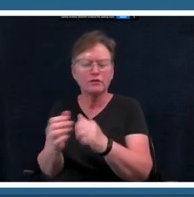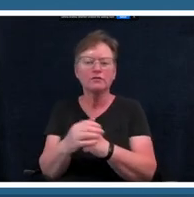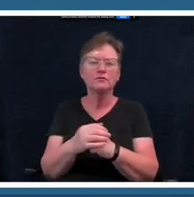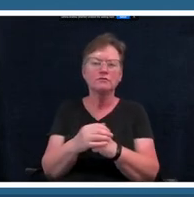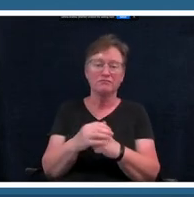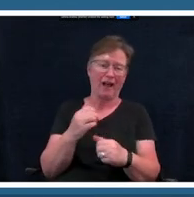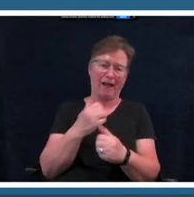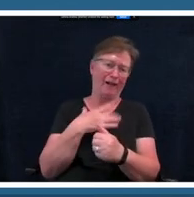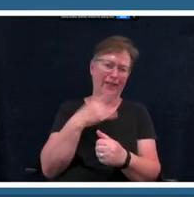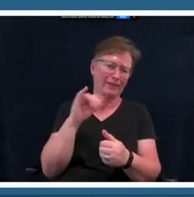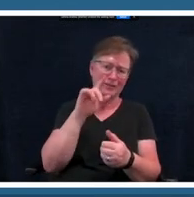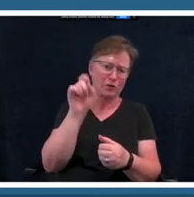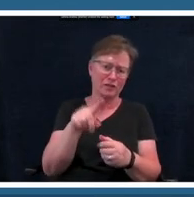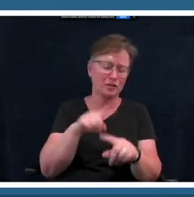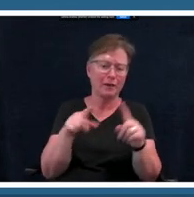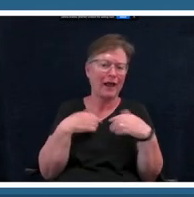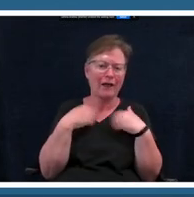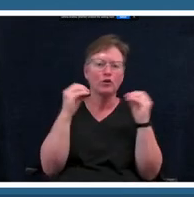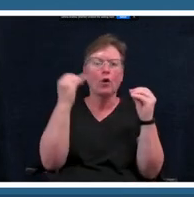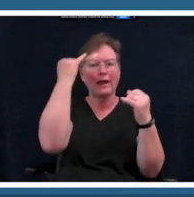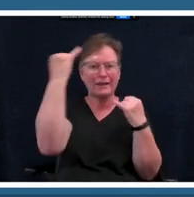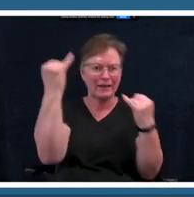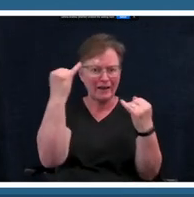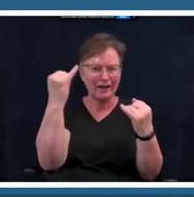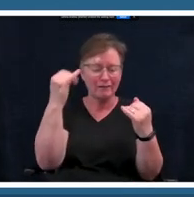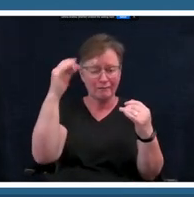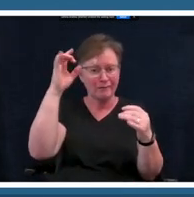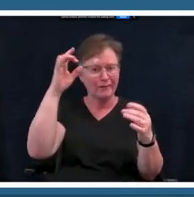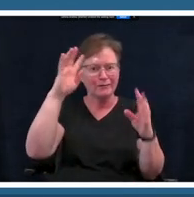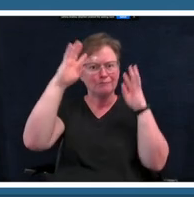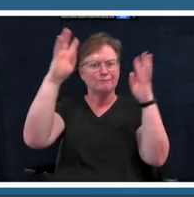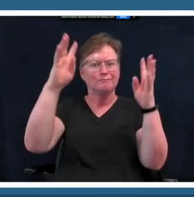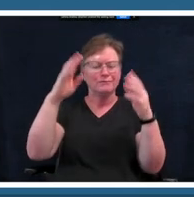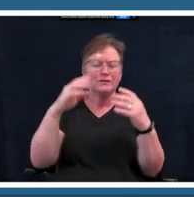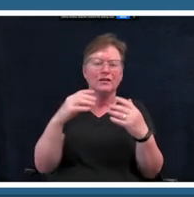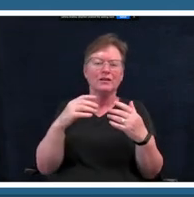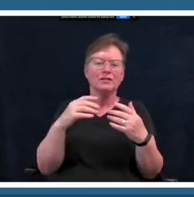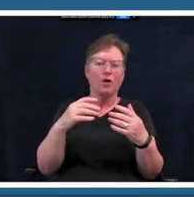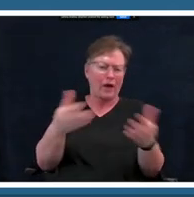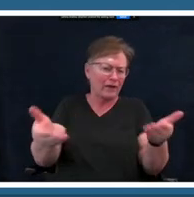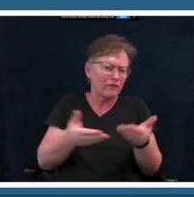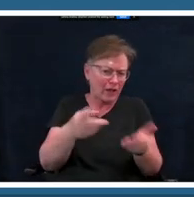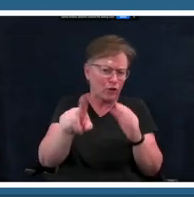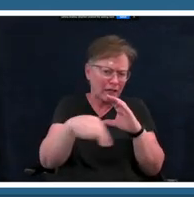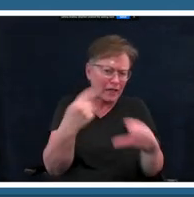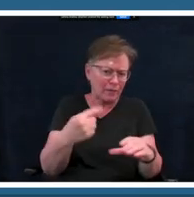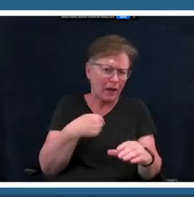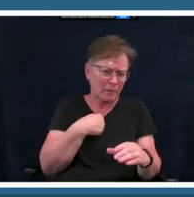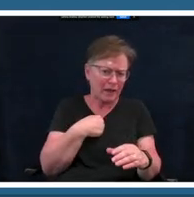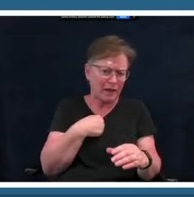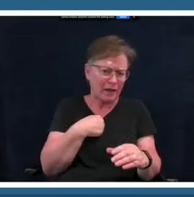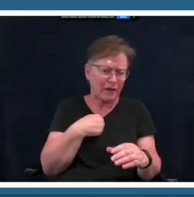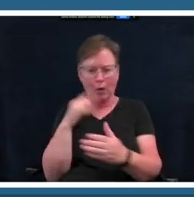i'll stop in my head and so i'd invite you to email me about it and i'll do